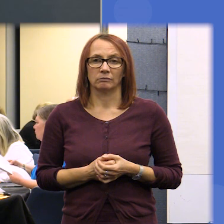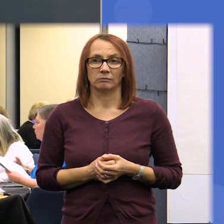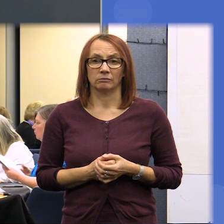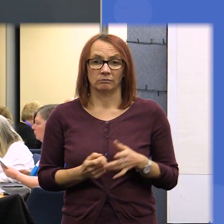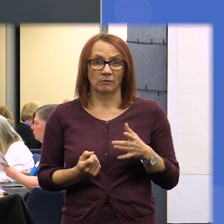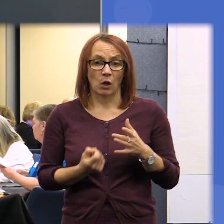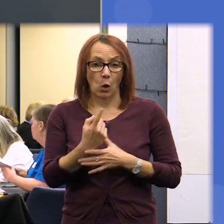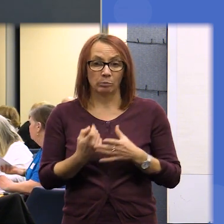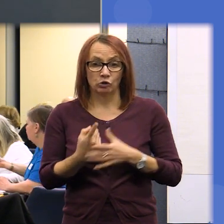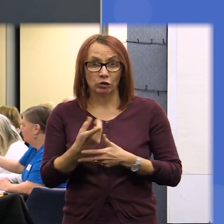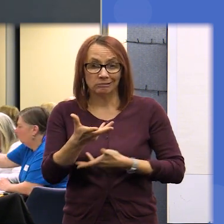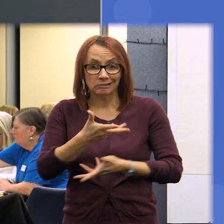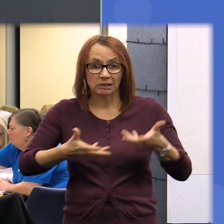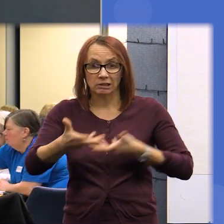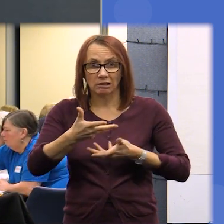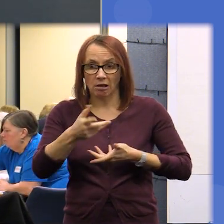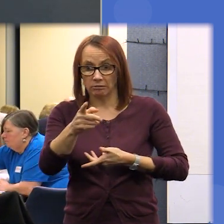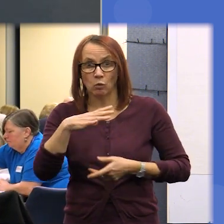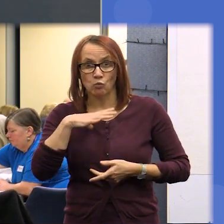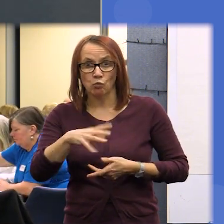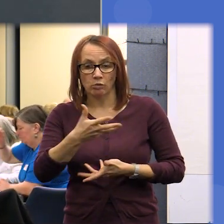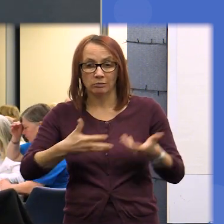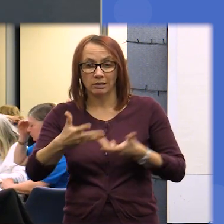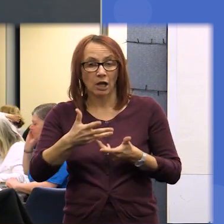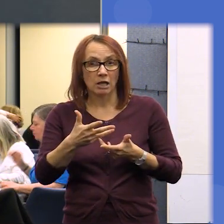discuss with the Secretariat between weekends just to give a bit more